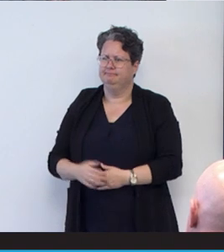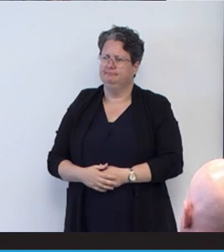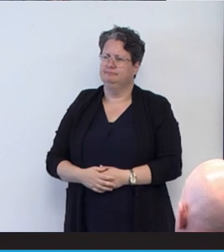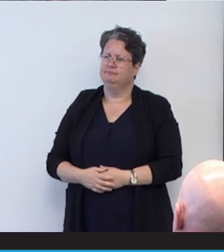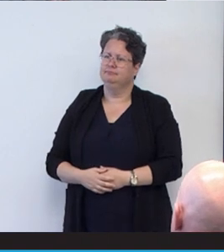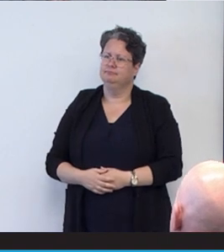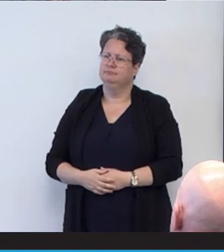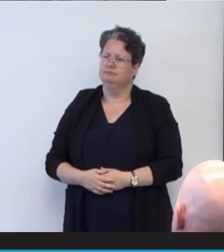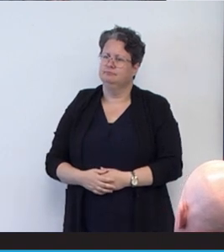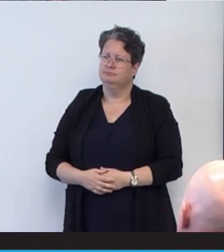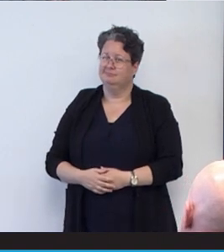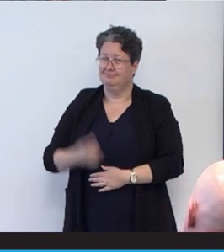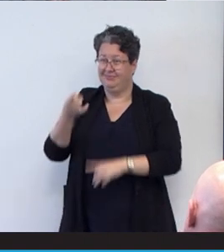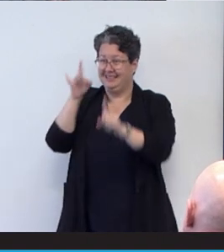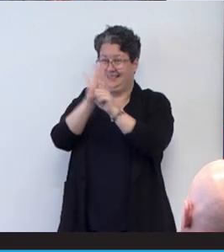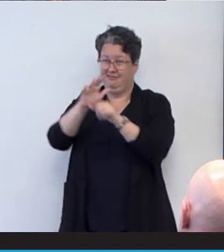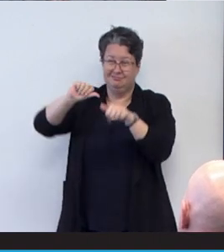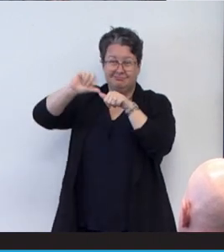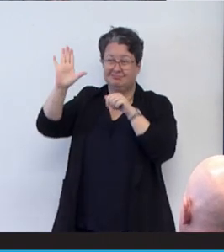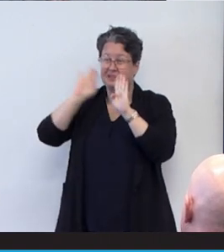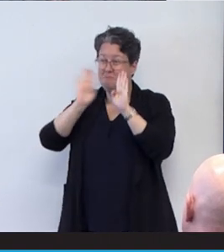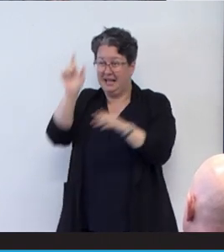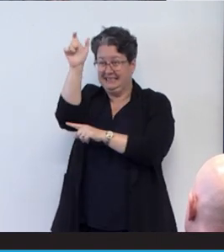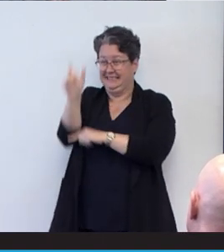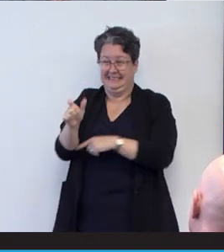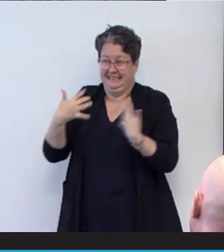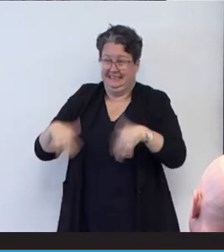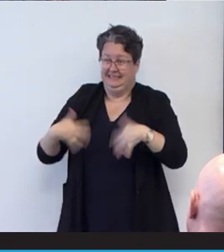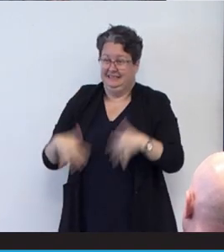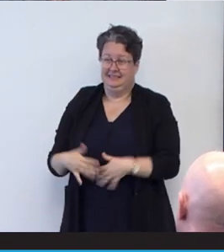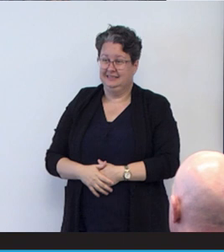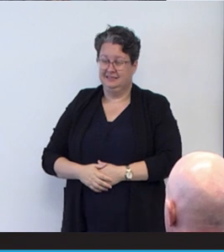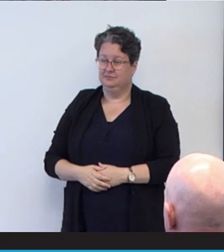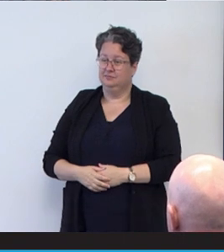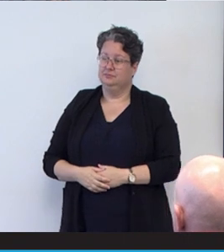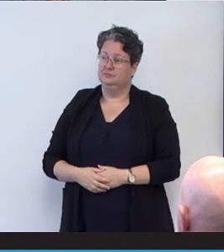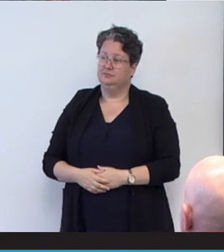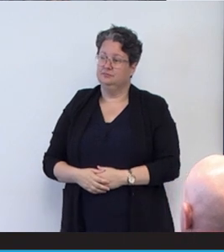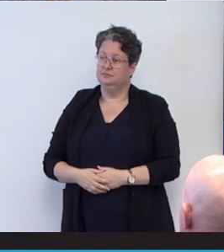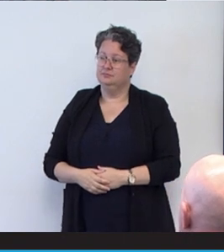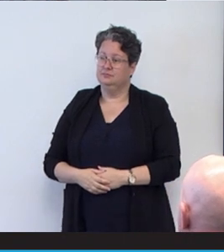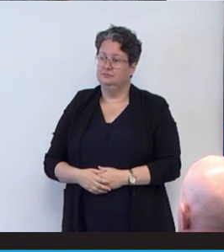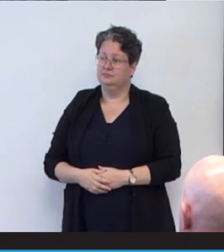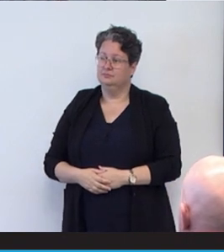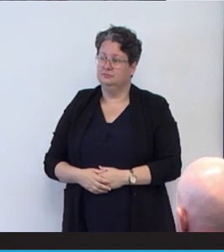He's gone on to do some amazing things and he is a figurehead in Australian